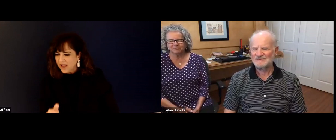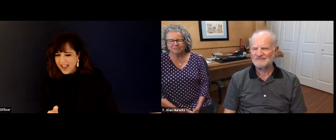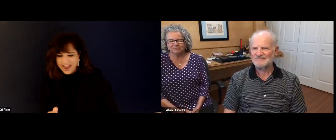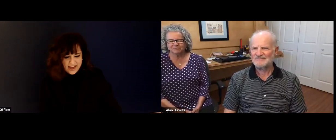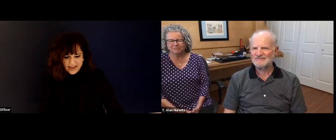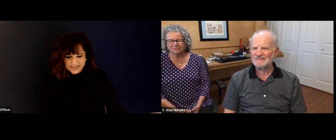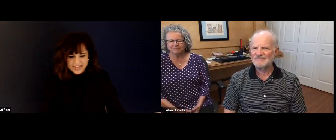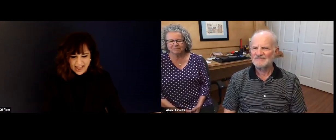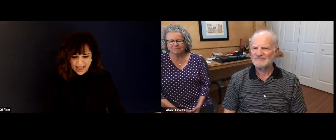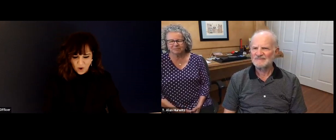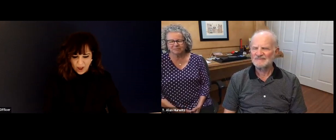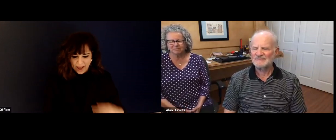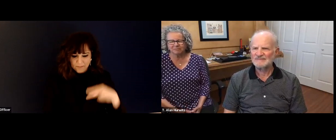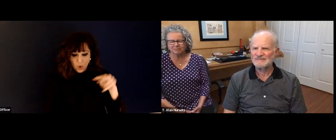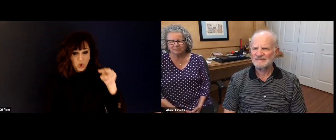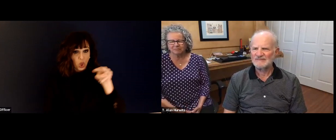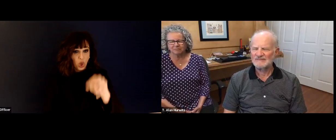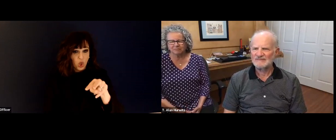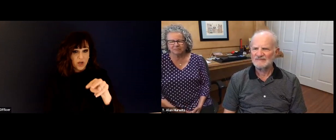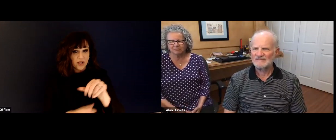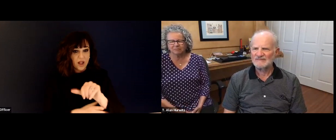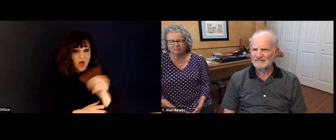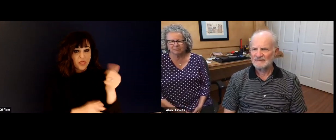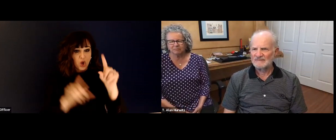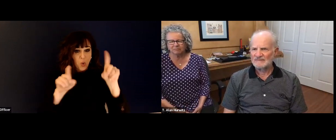Okay, great. Got it. Thank you so much for clarifying that. For